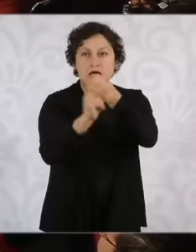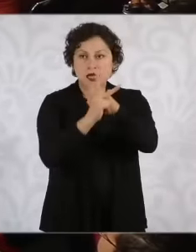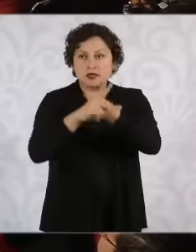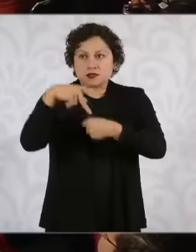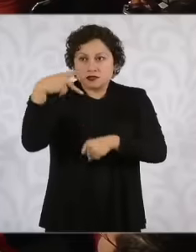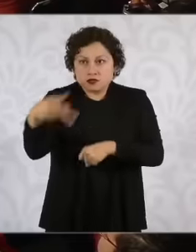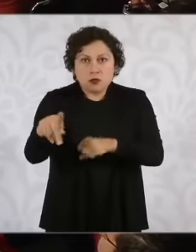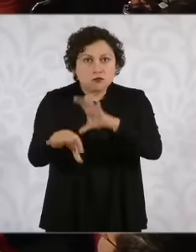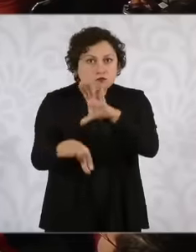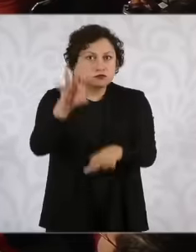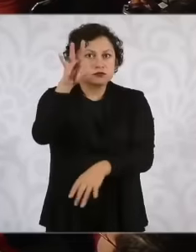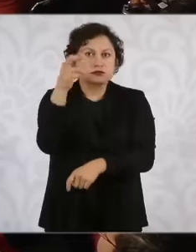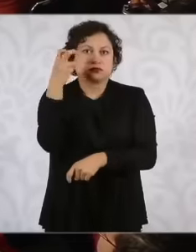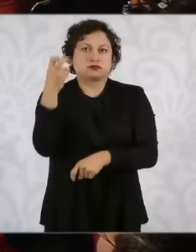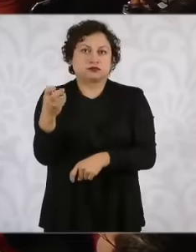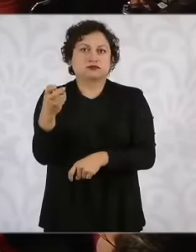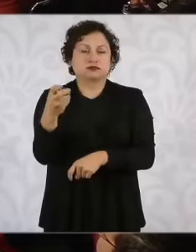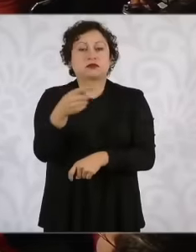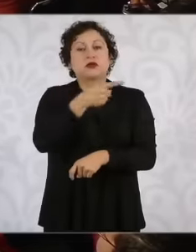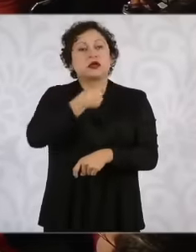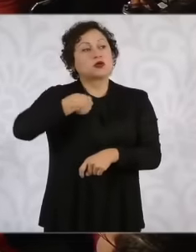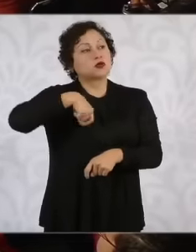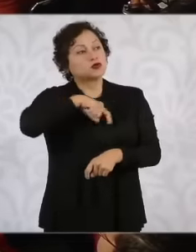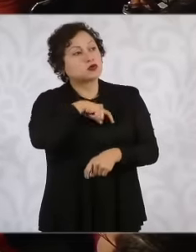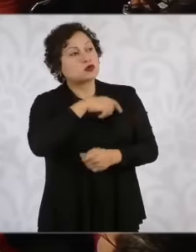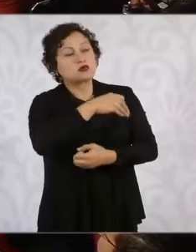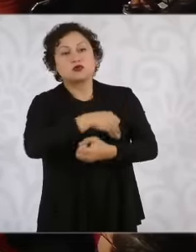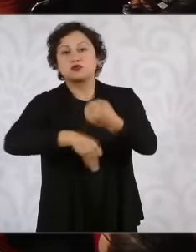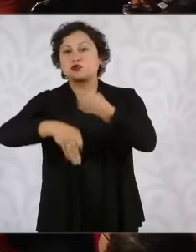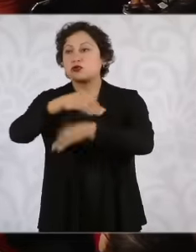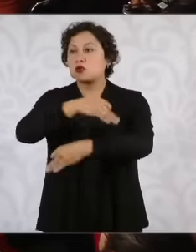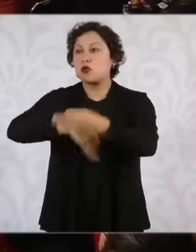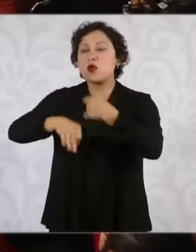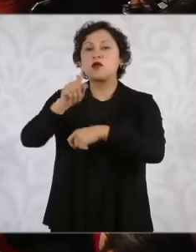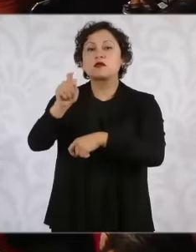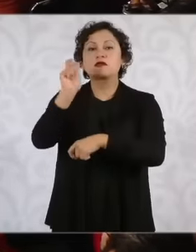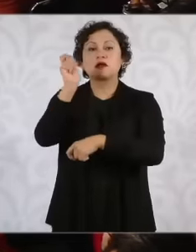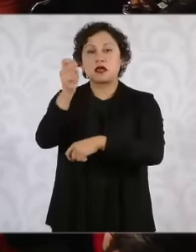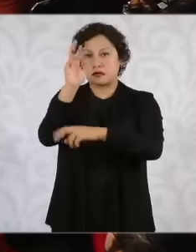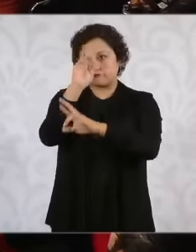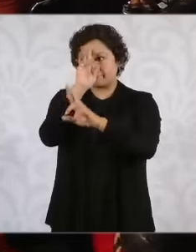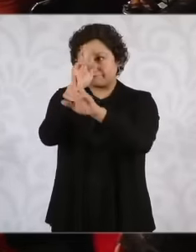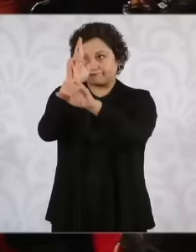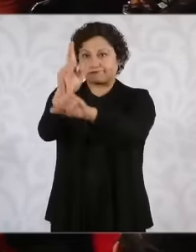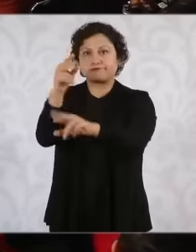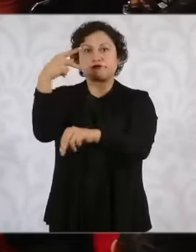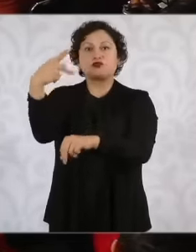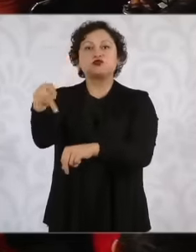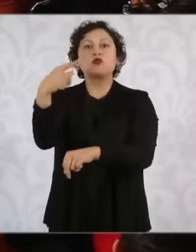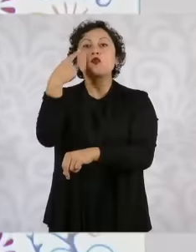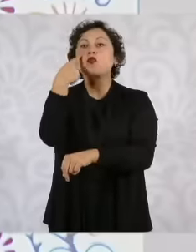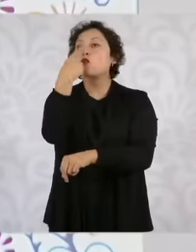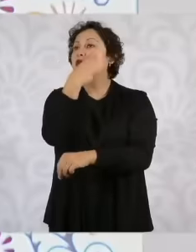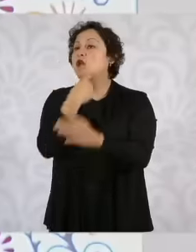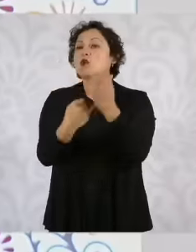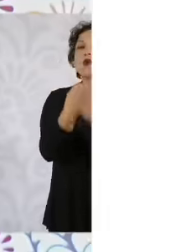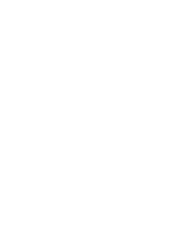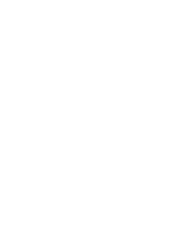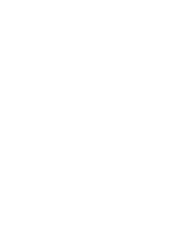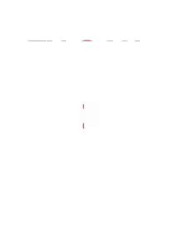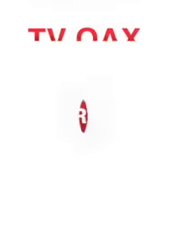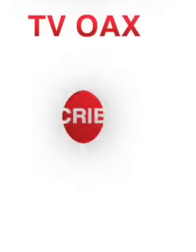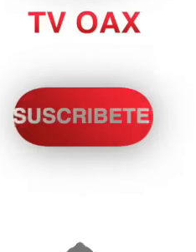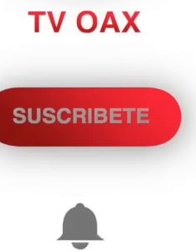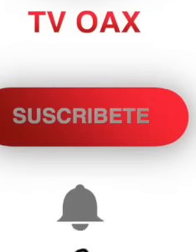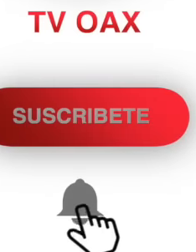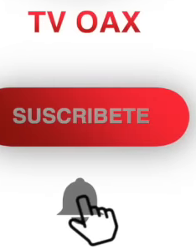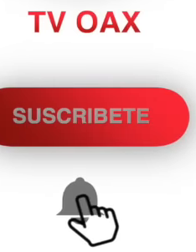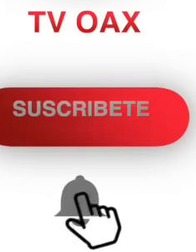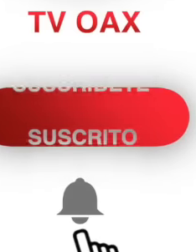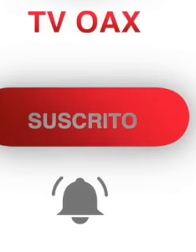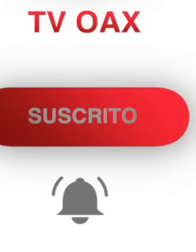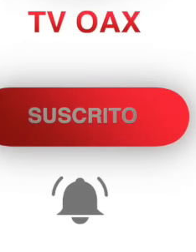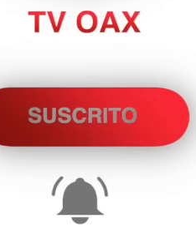popular will, then the popular will established, for example, that there be